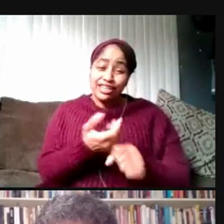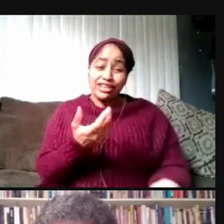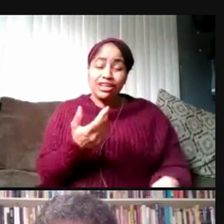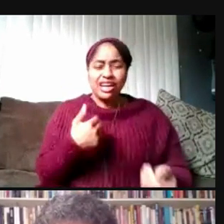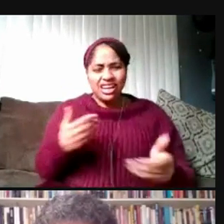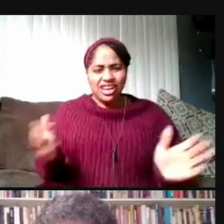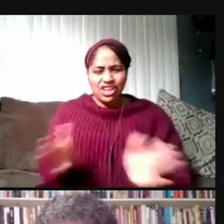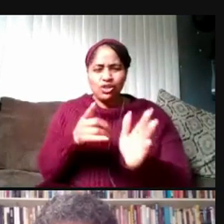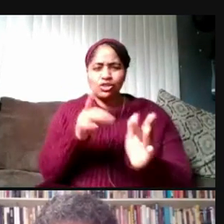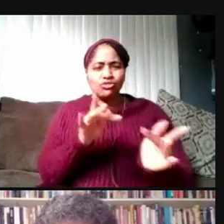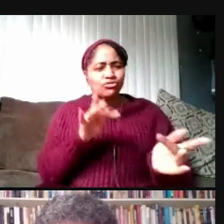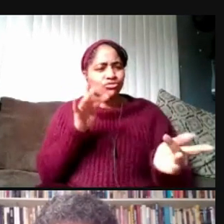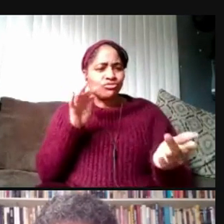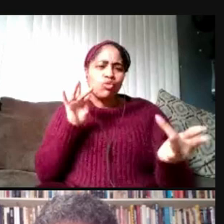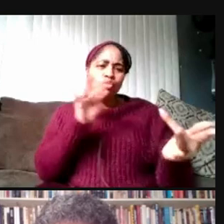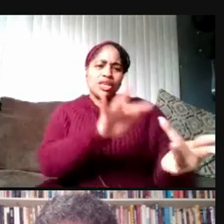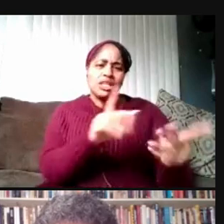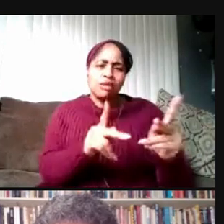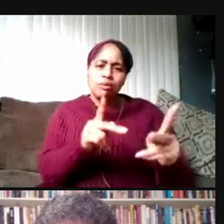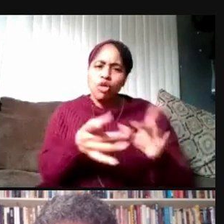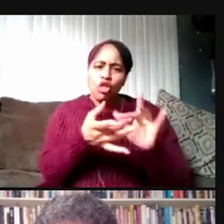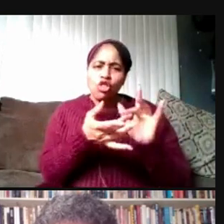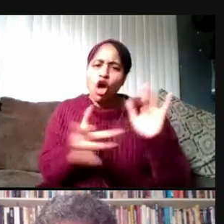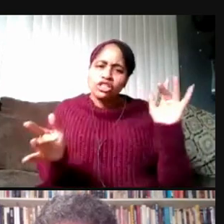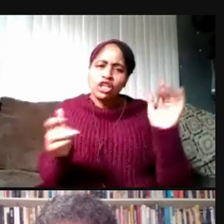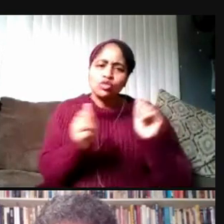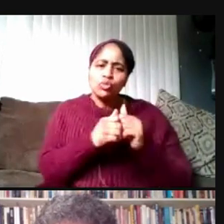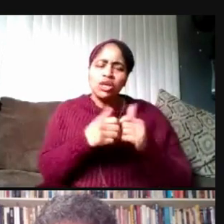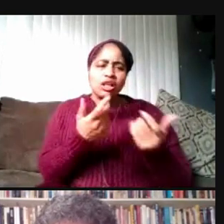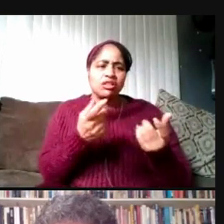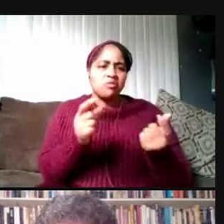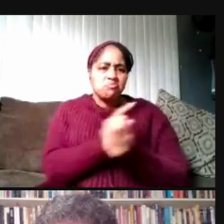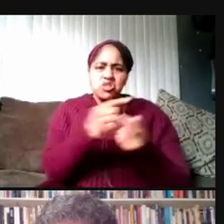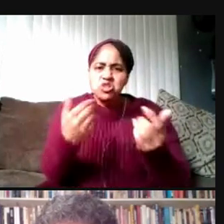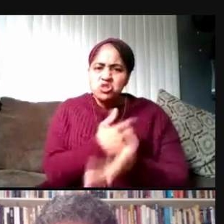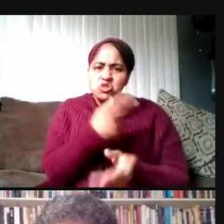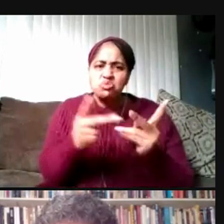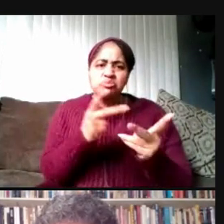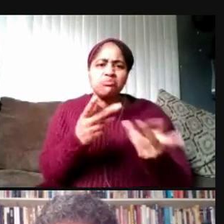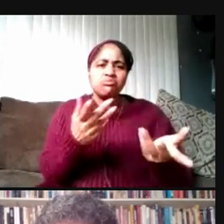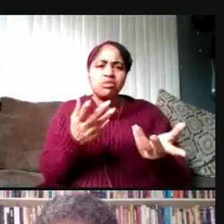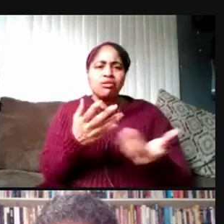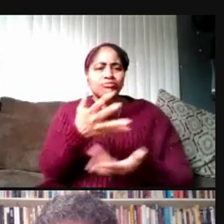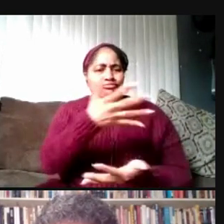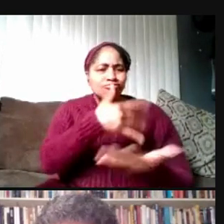check in with people, meet new people if you get a chance either virtually or in-person in safe ways